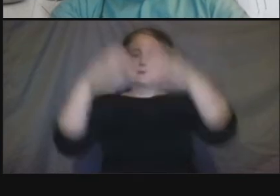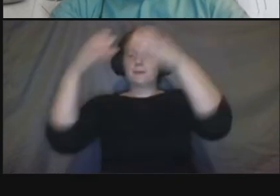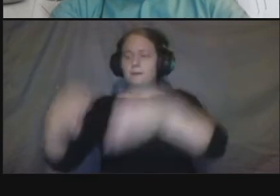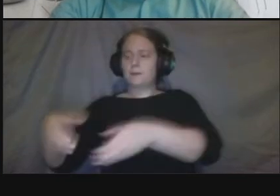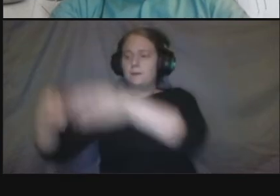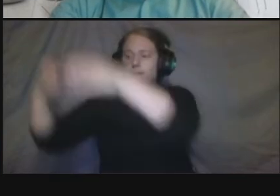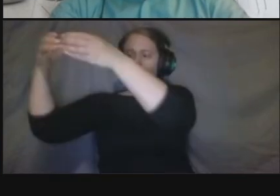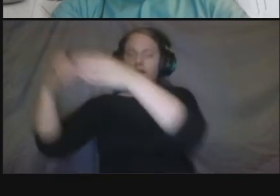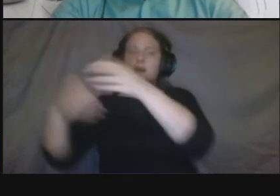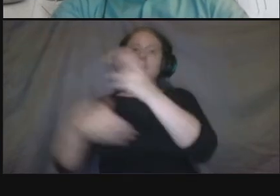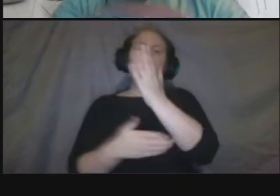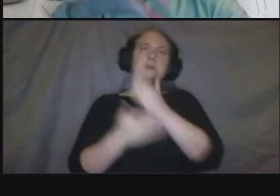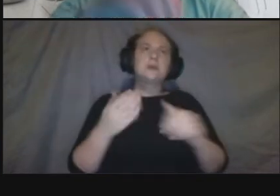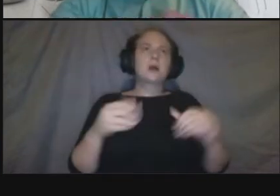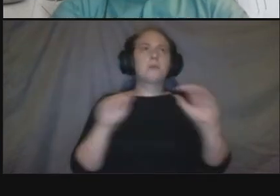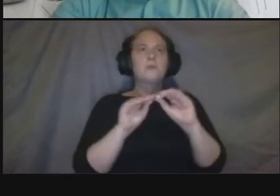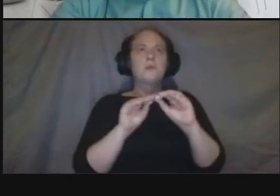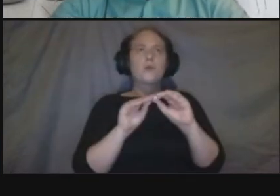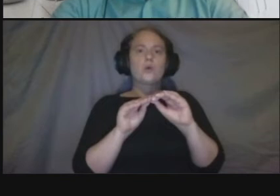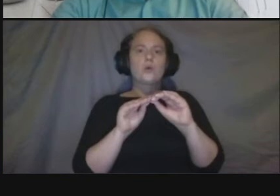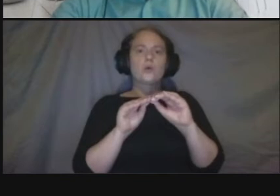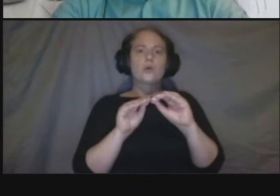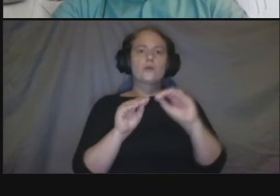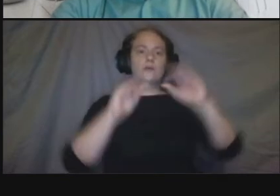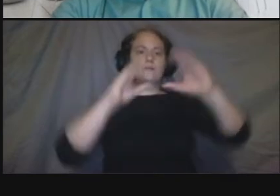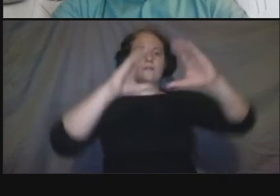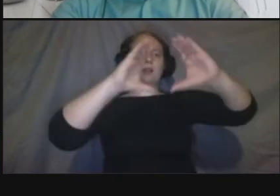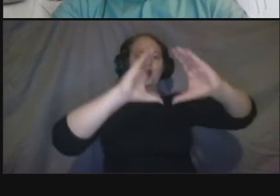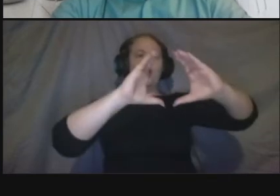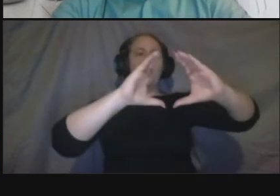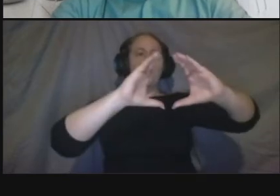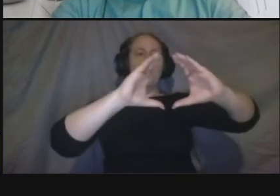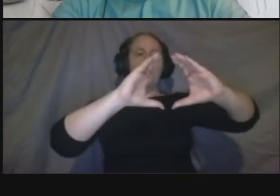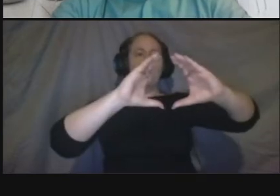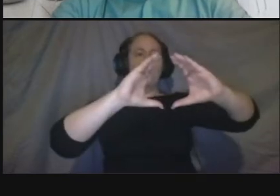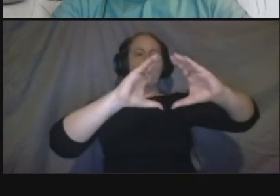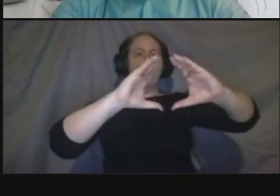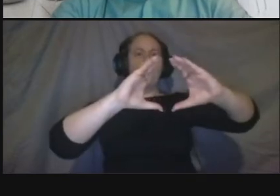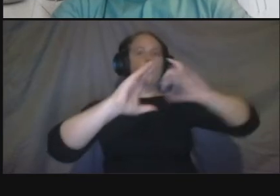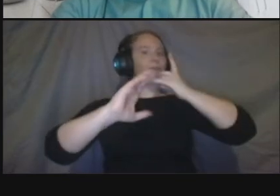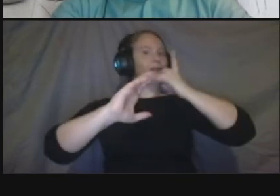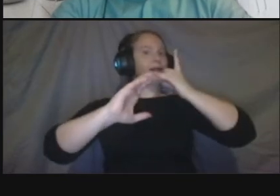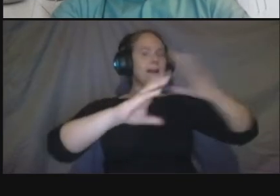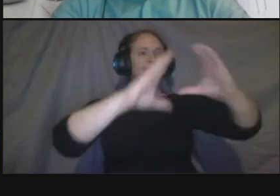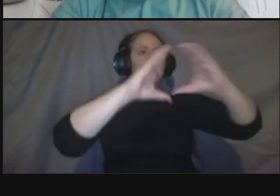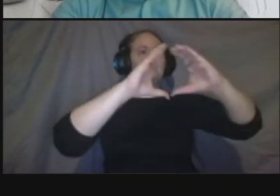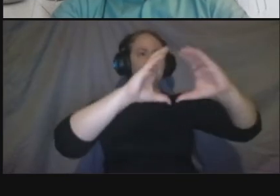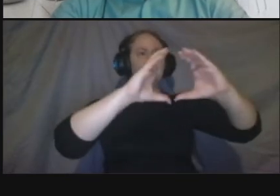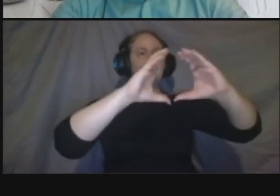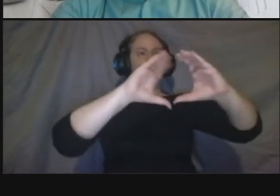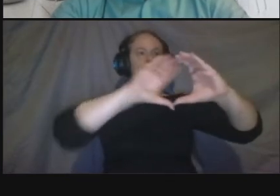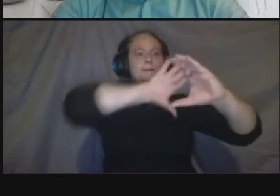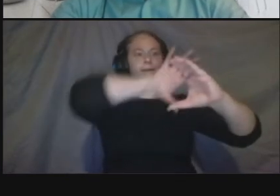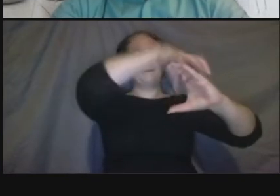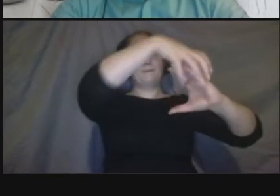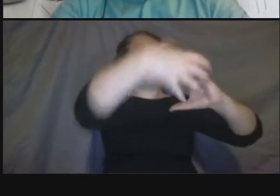a teardrop shape where um more of the light points down um so i think if there is um a